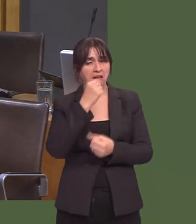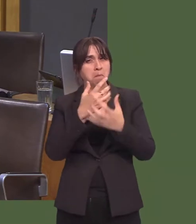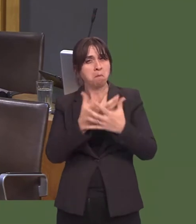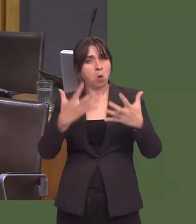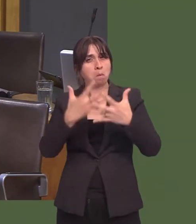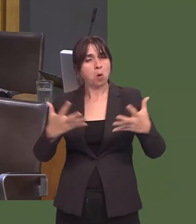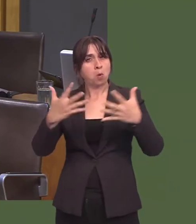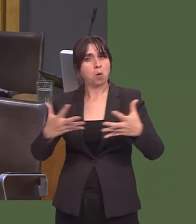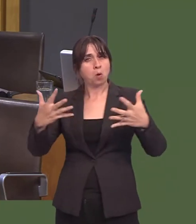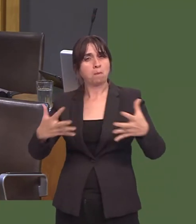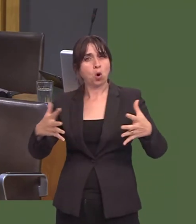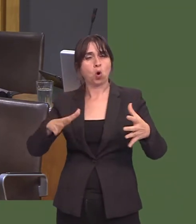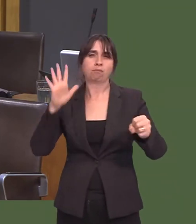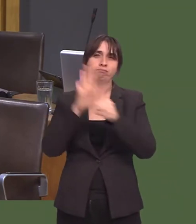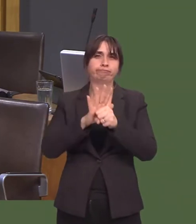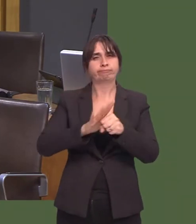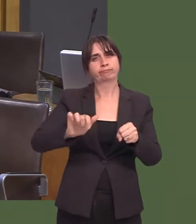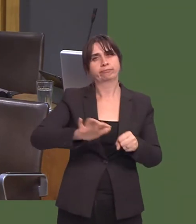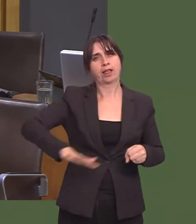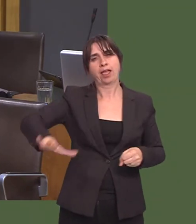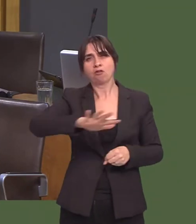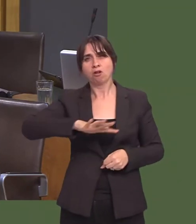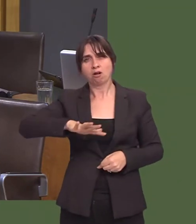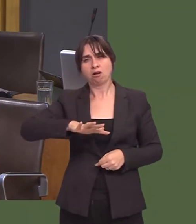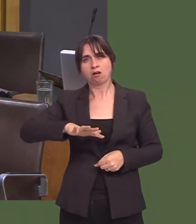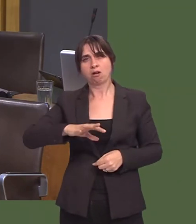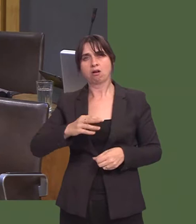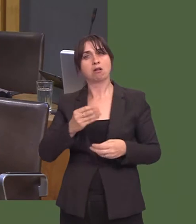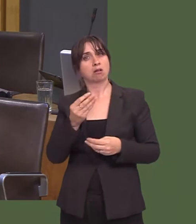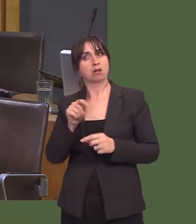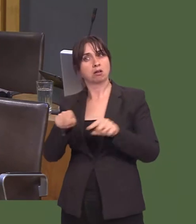Because a lot of the no-cold-calling zones, which are very popular, tend to cover a couple